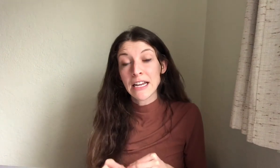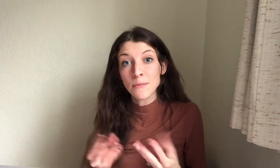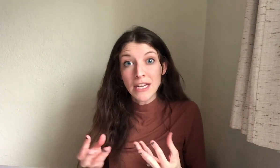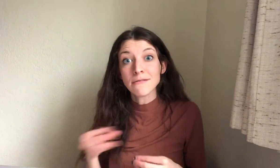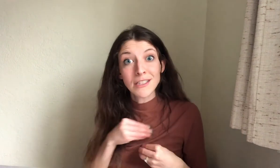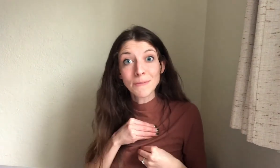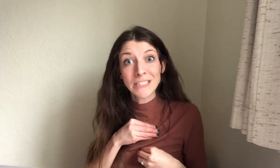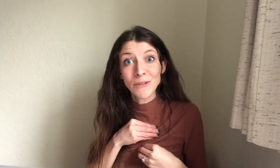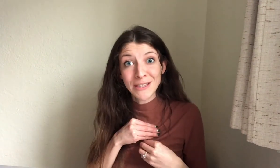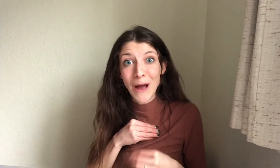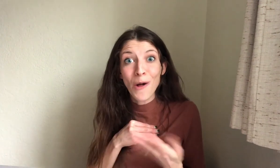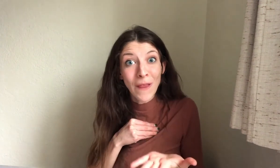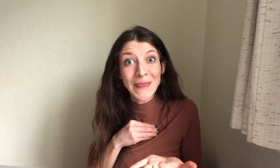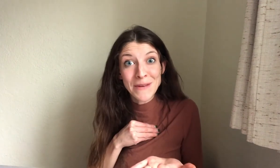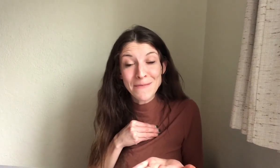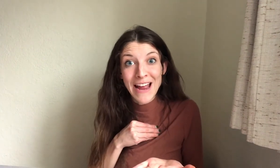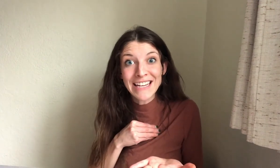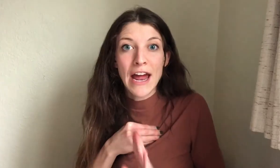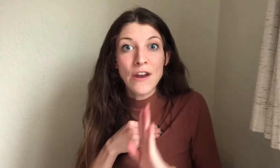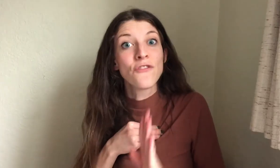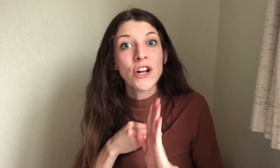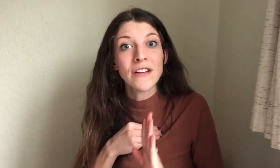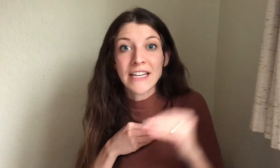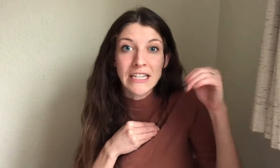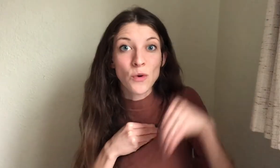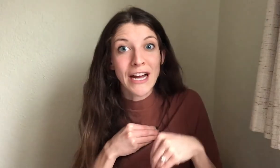it can be clipped to someone's lapel like the mini mic and vertically facing it will catch